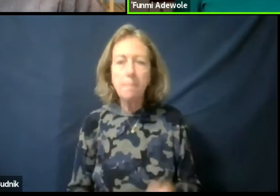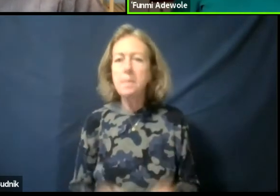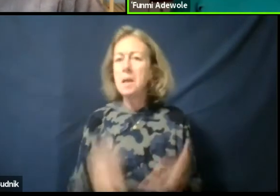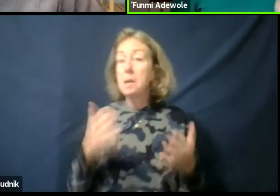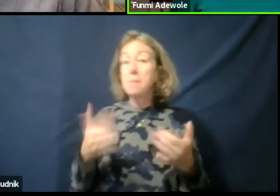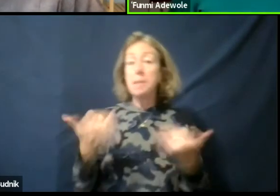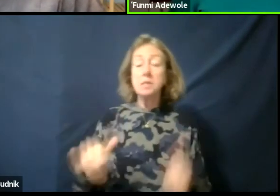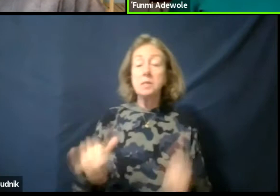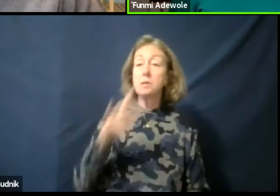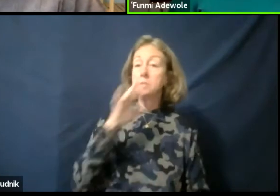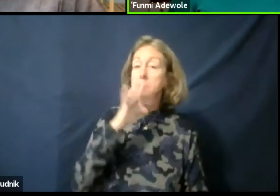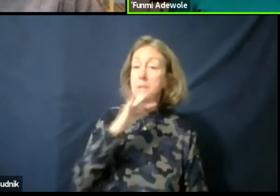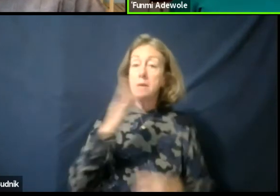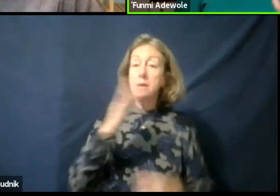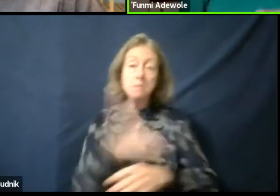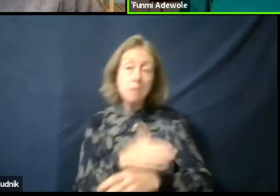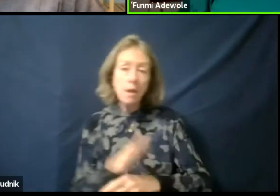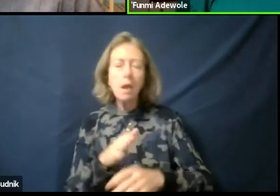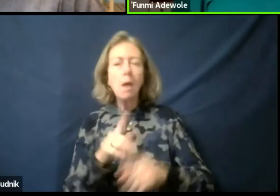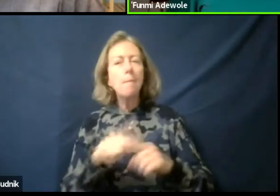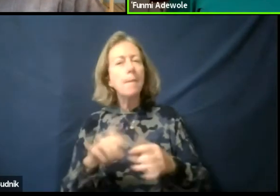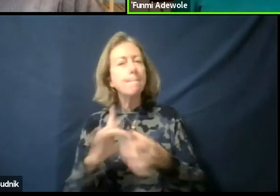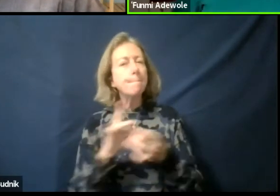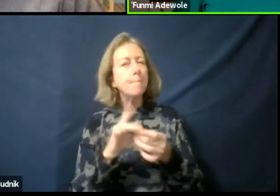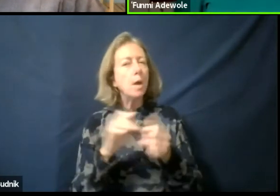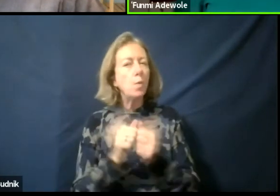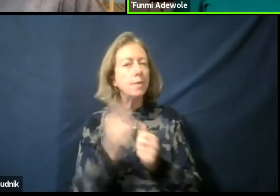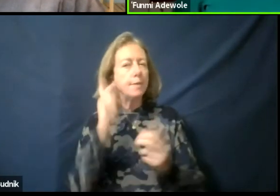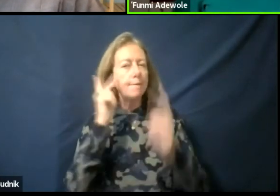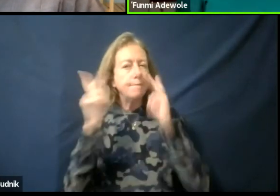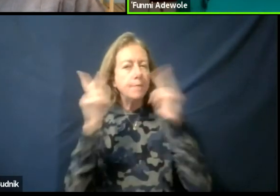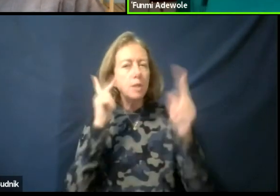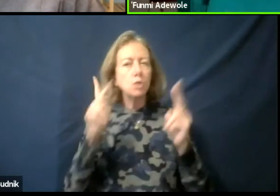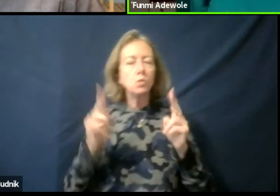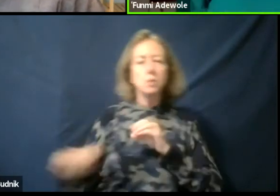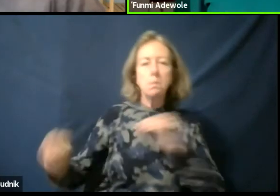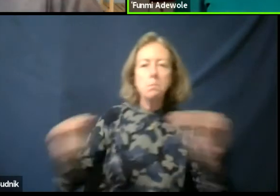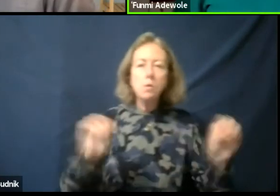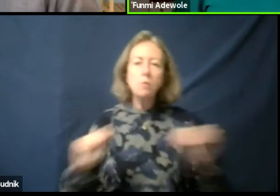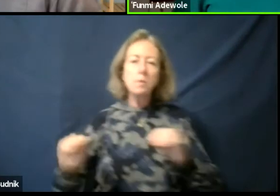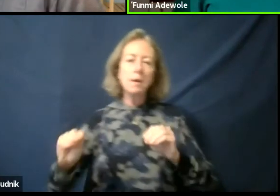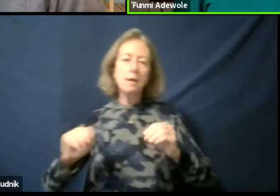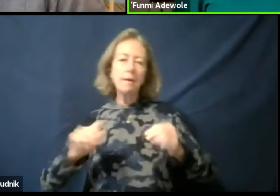but it has a lot to do with the visuals and the movement and physicality and who the performances are.